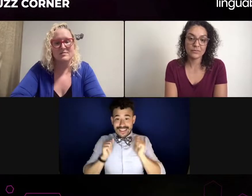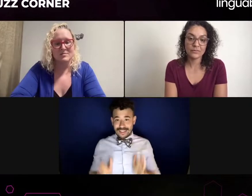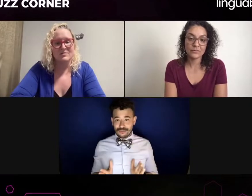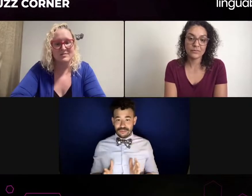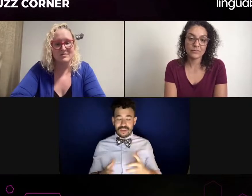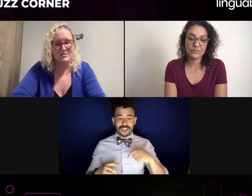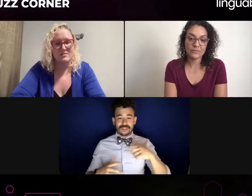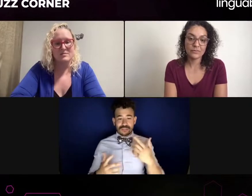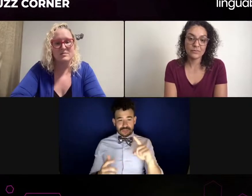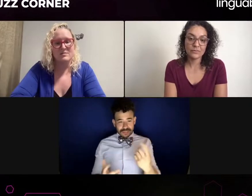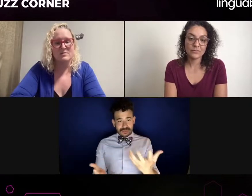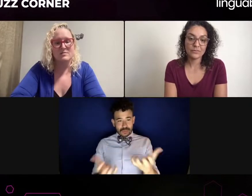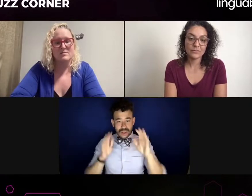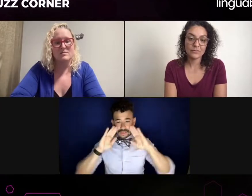Now, to answer the other part of your question,